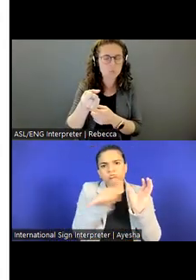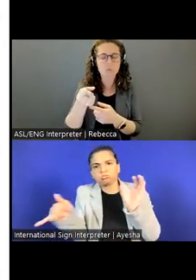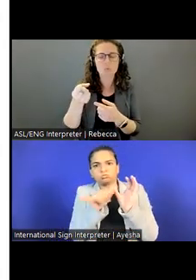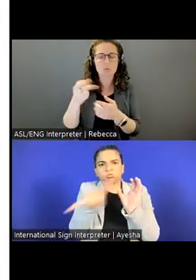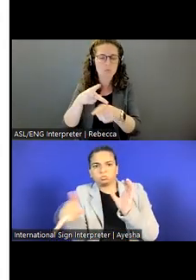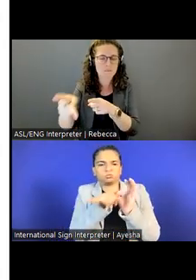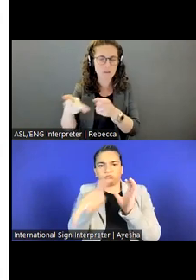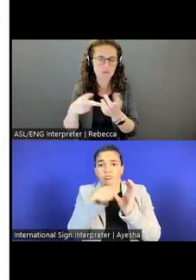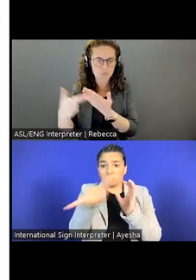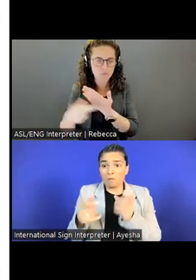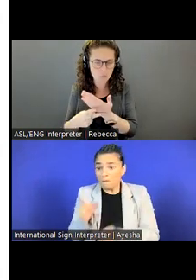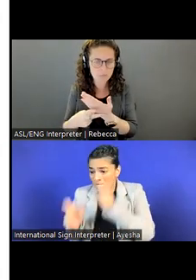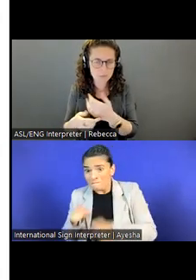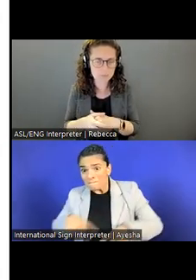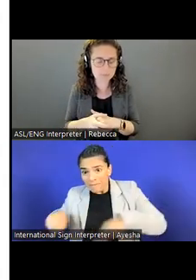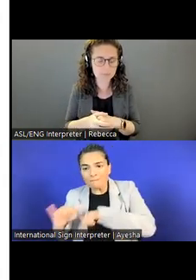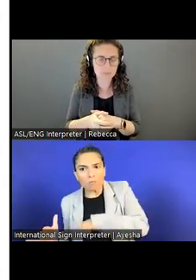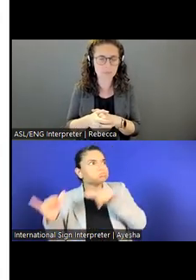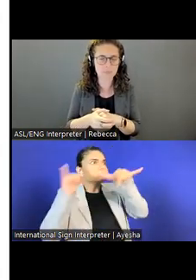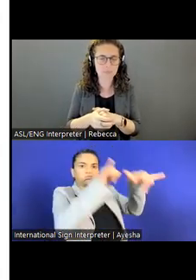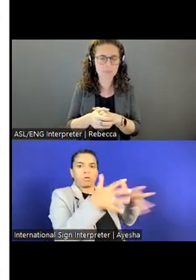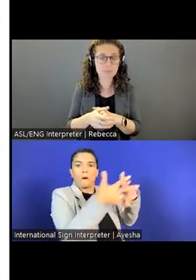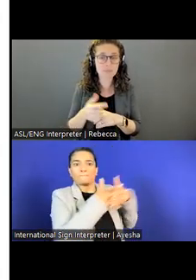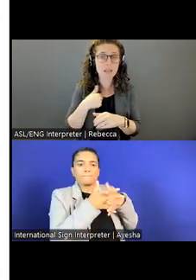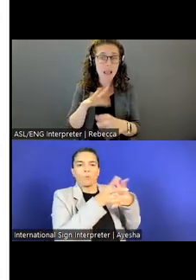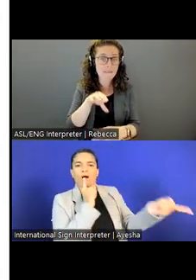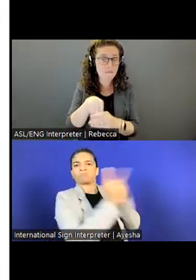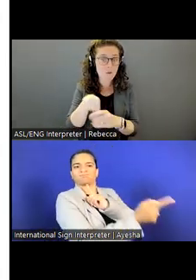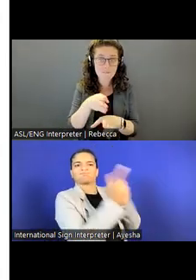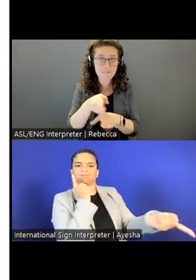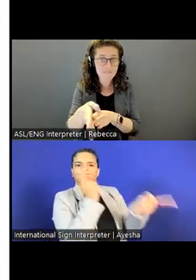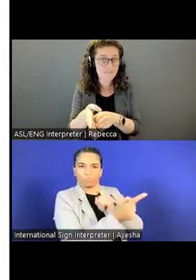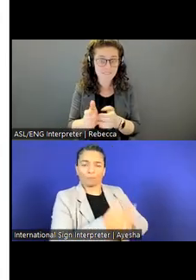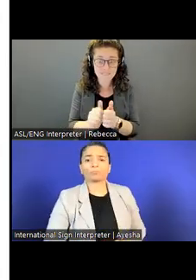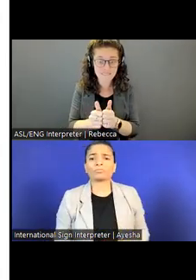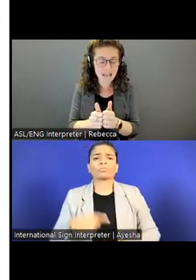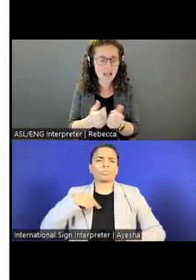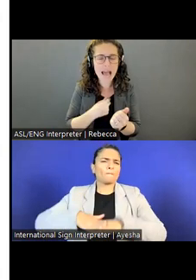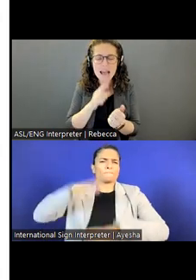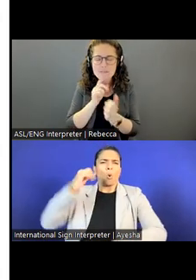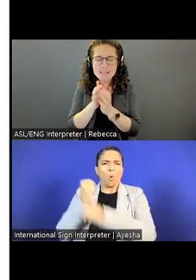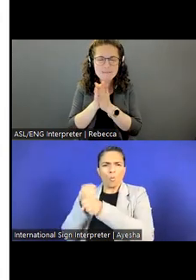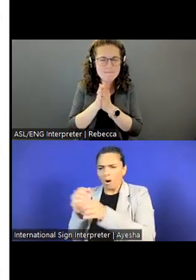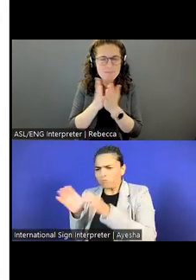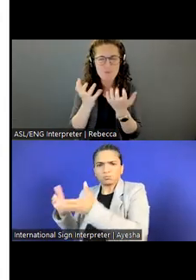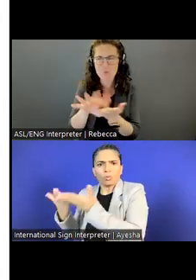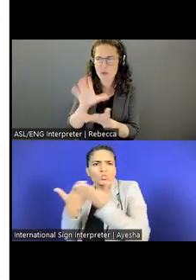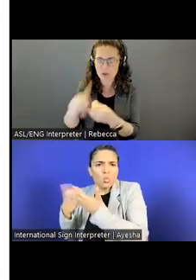I got involved in this field because I was really interested in other cultures and traveling